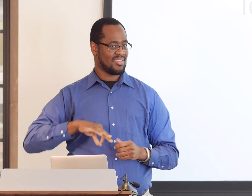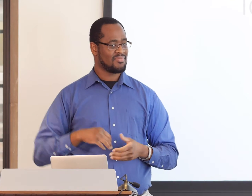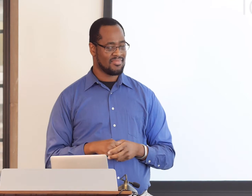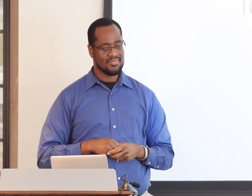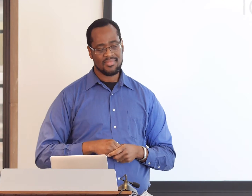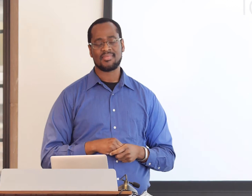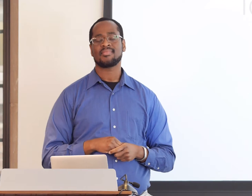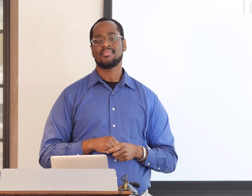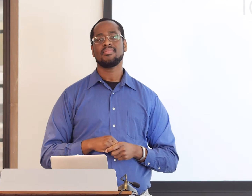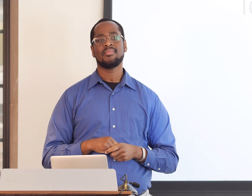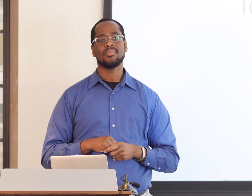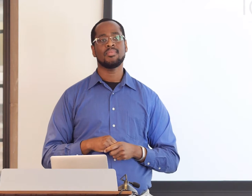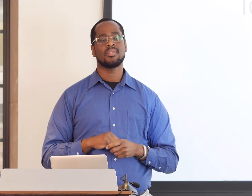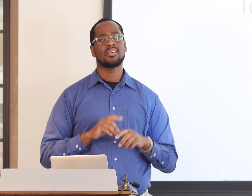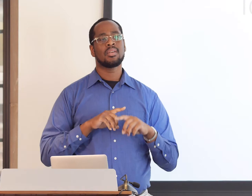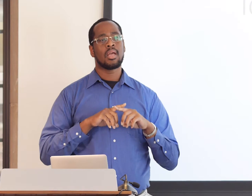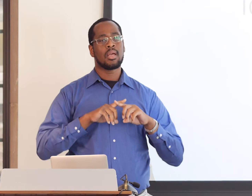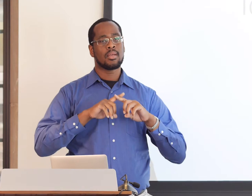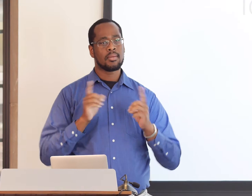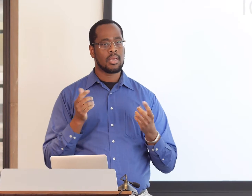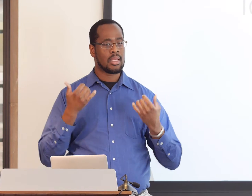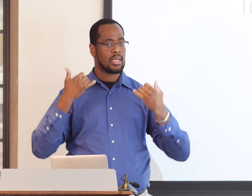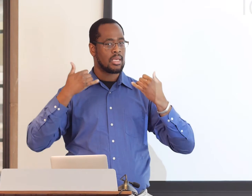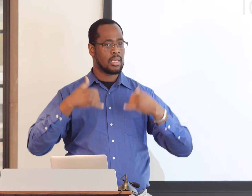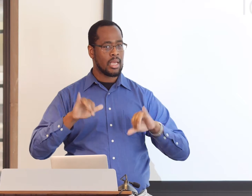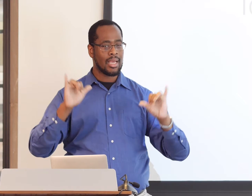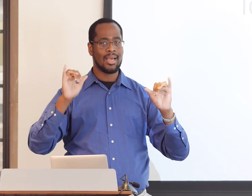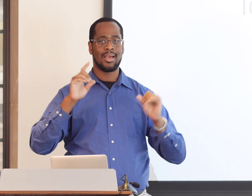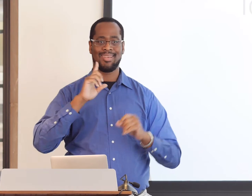you can benefit from the use of captioning, which is a Deaf Gain.